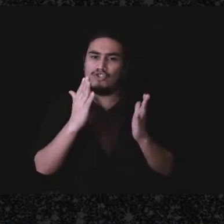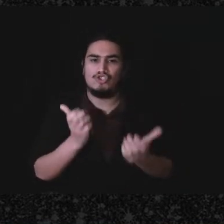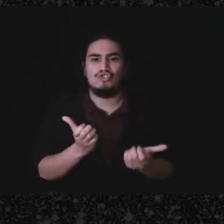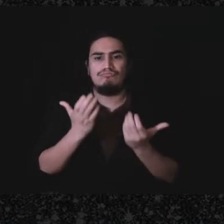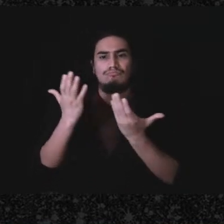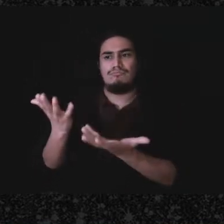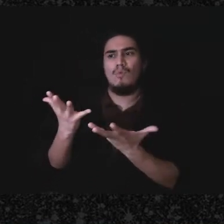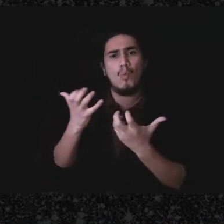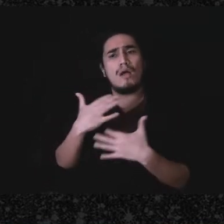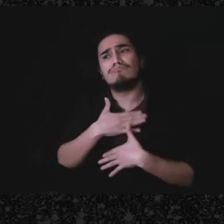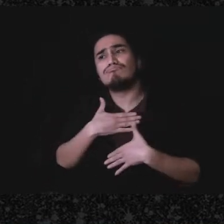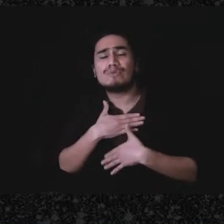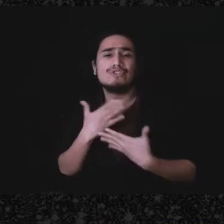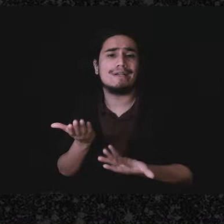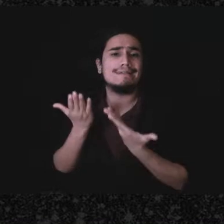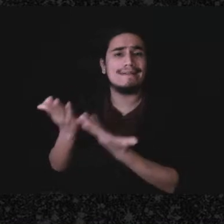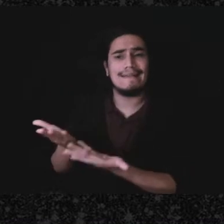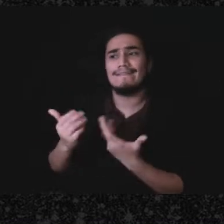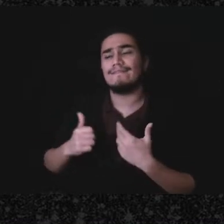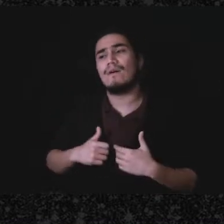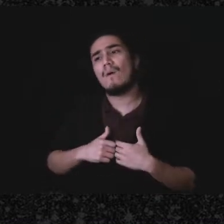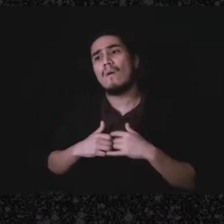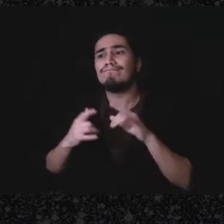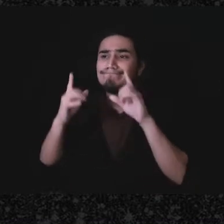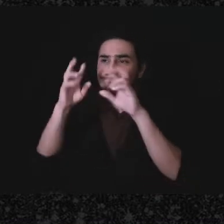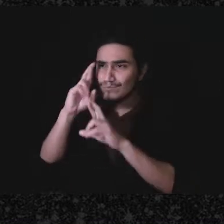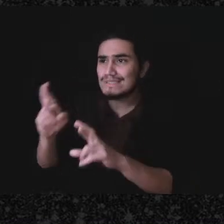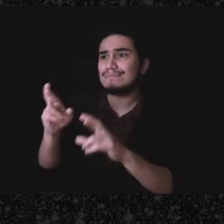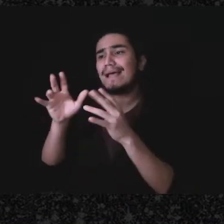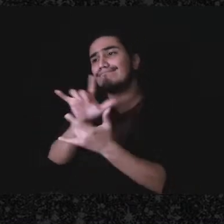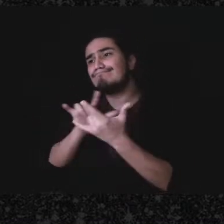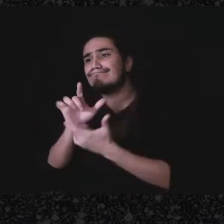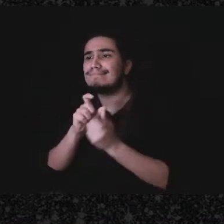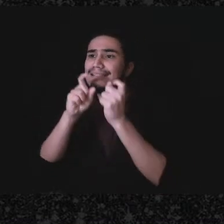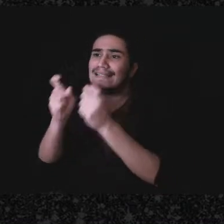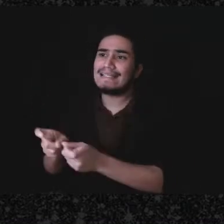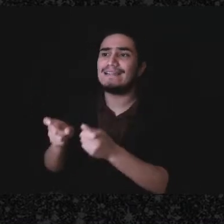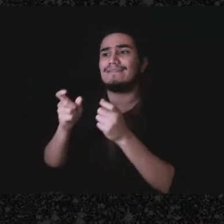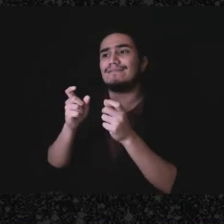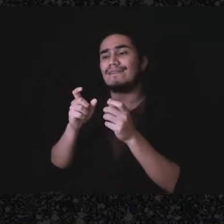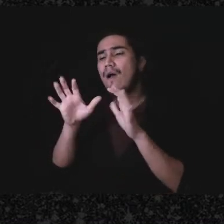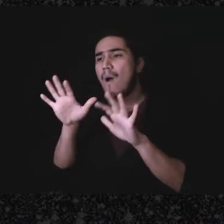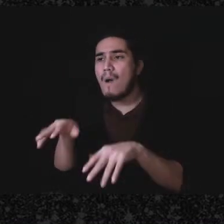and often given out of affection, respect, admiration, charity or like impulses,